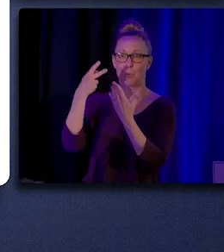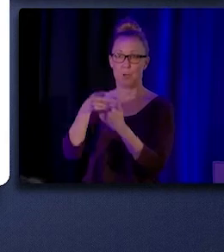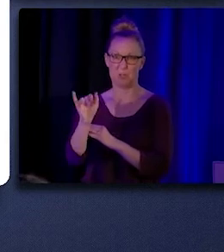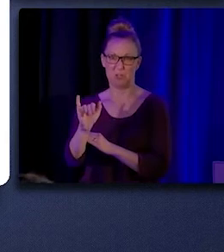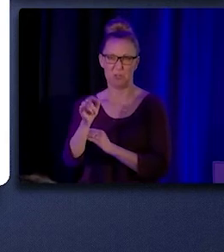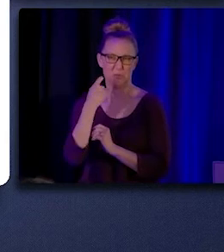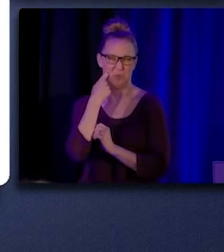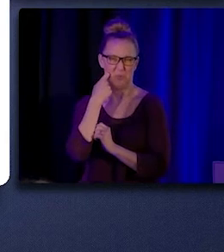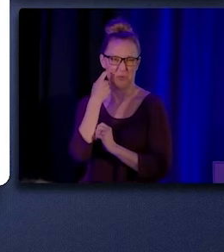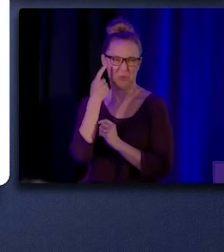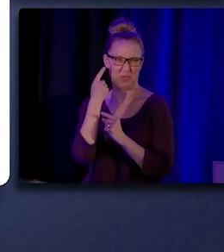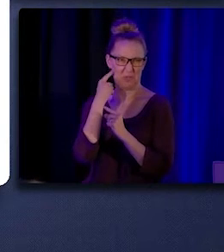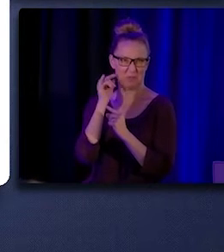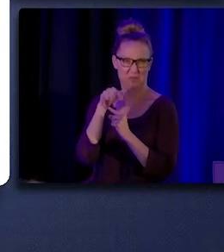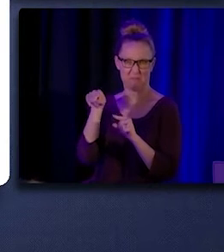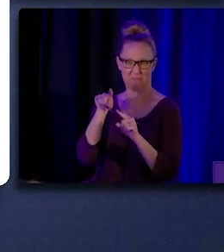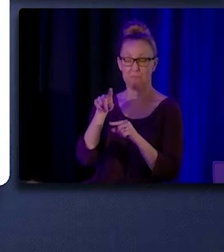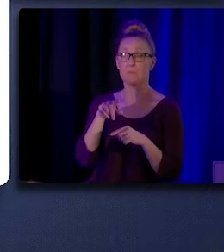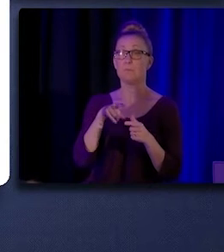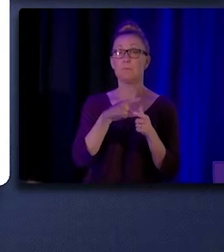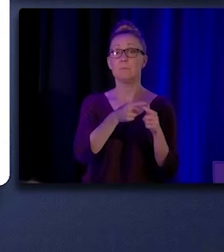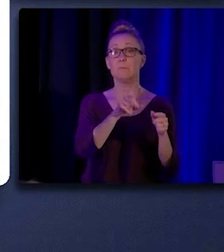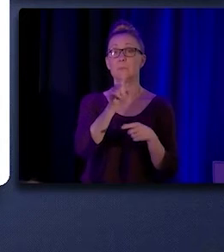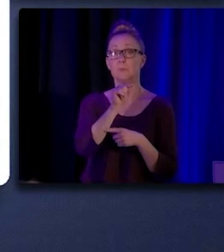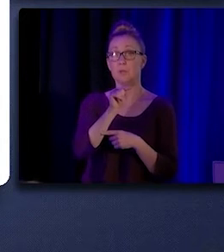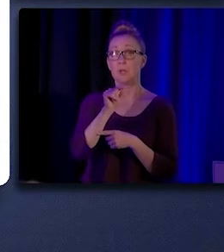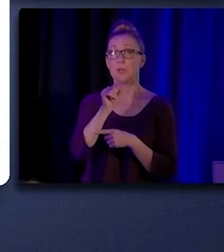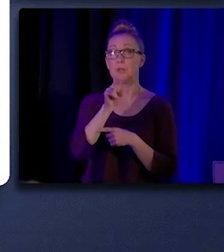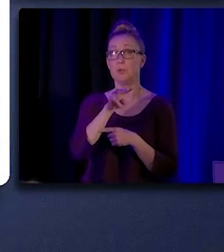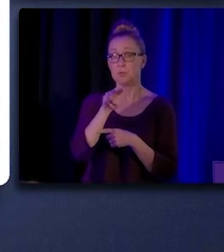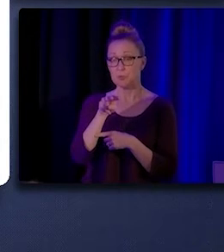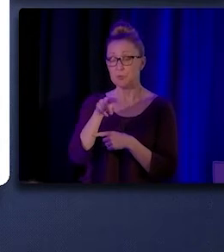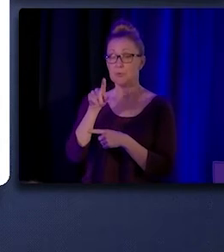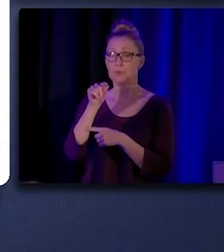The 2022, '23 state budget included funds